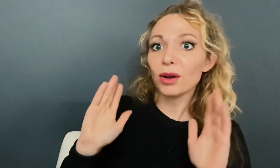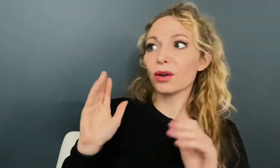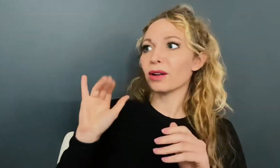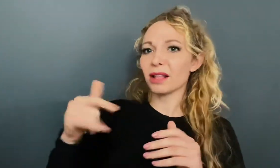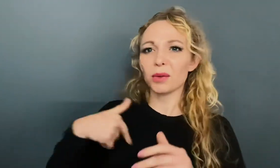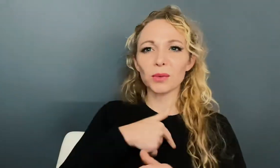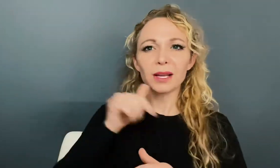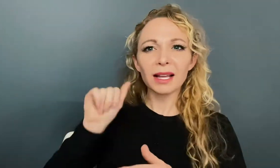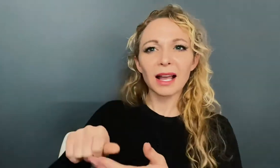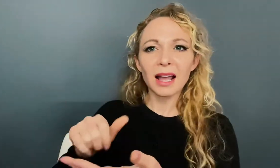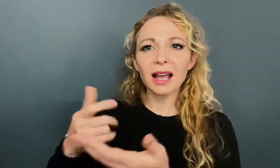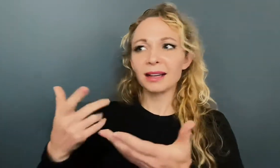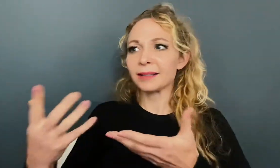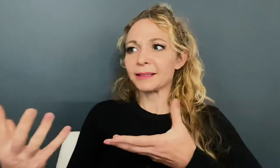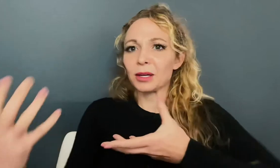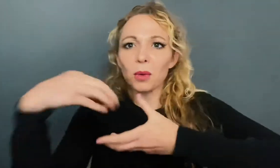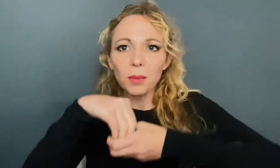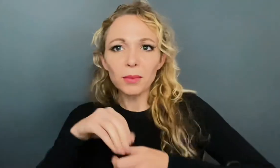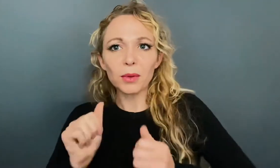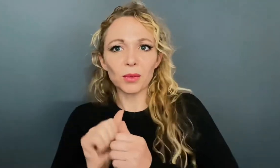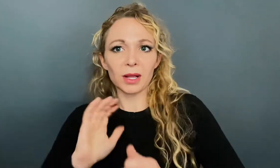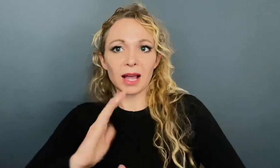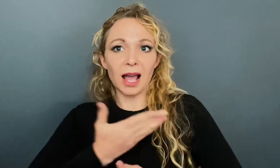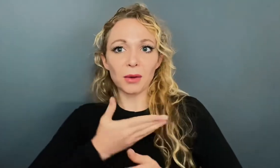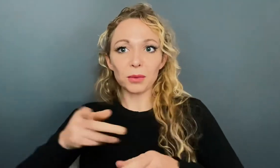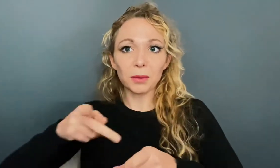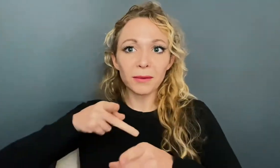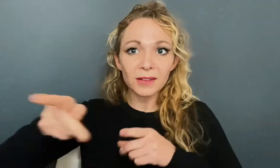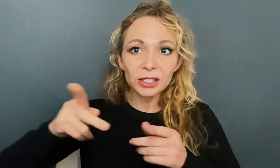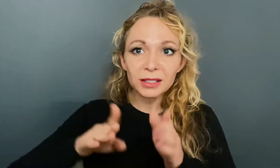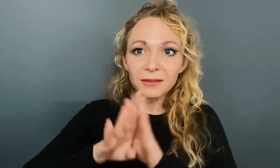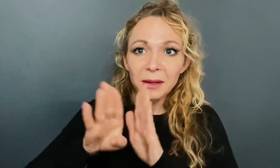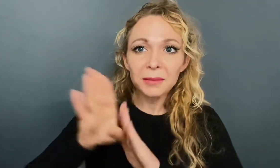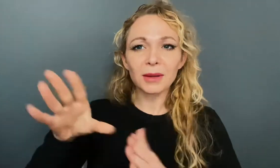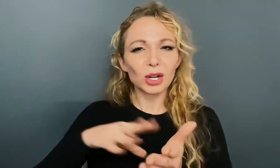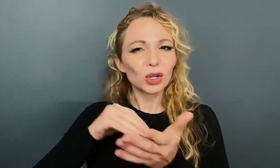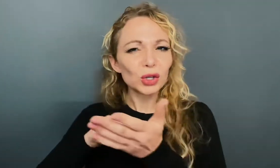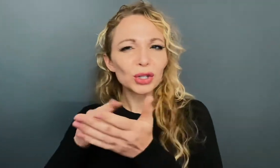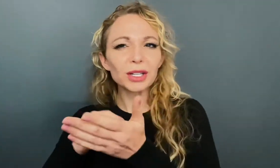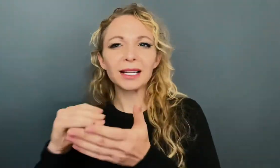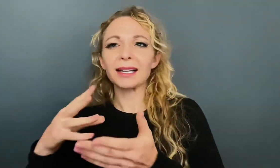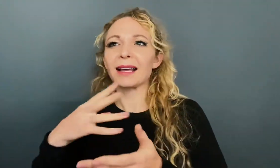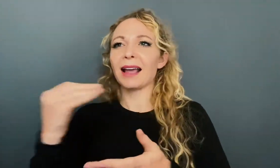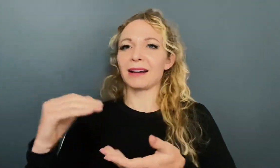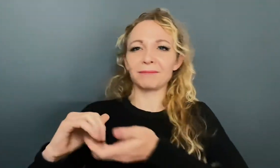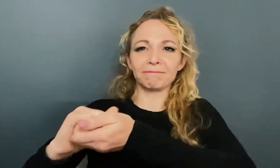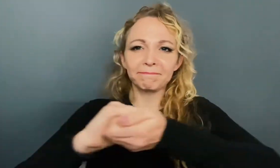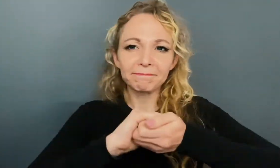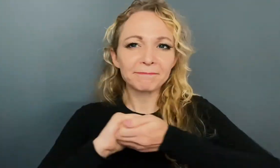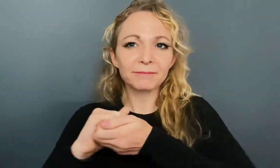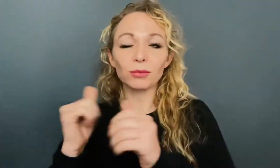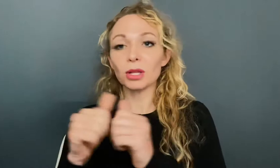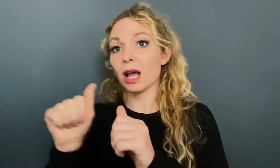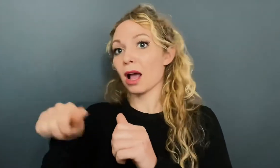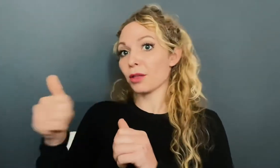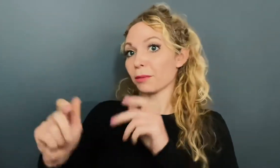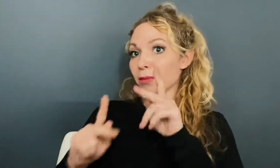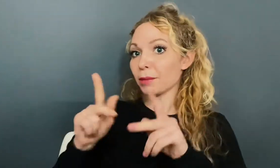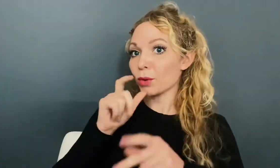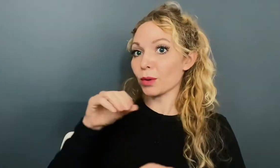that we can incorporate into our professional development, continuous learning, and collaboration with other people who are in